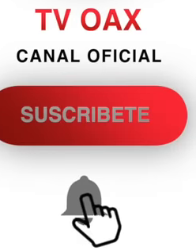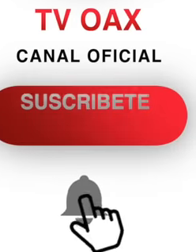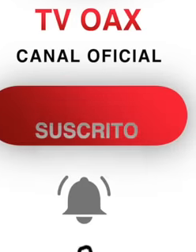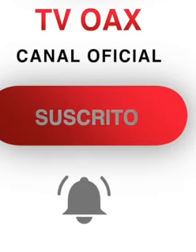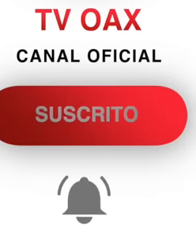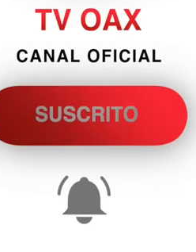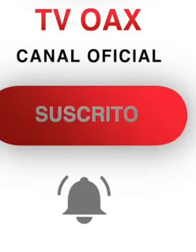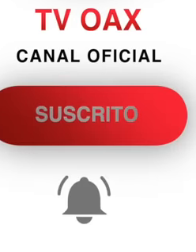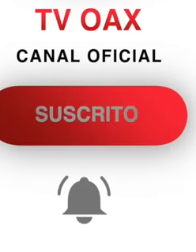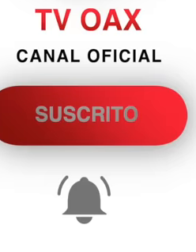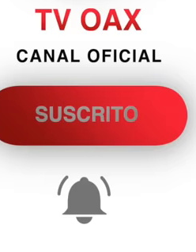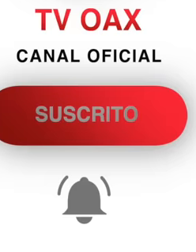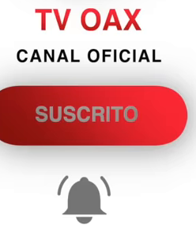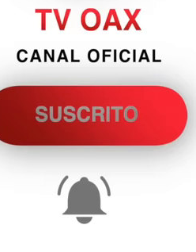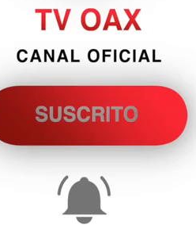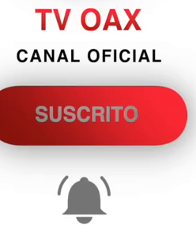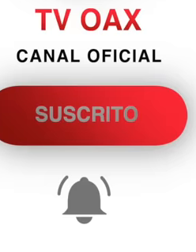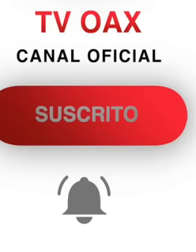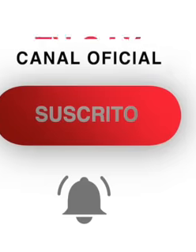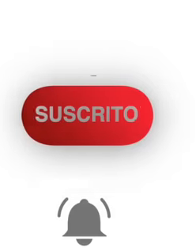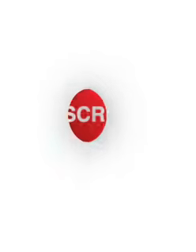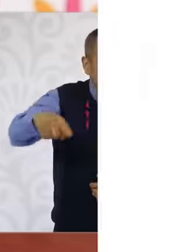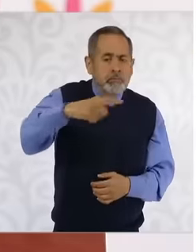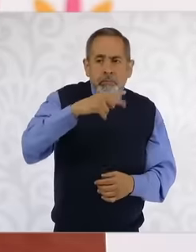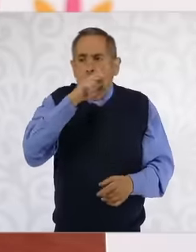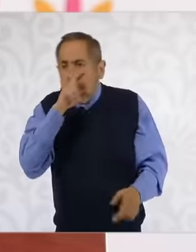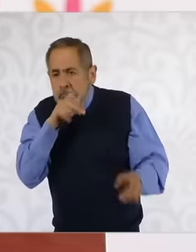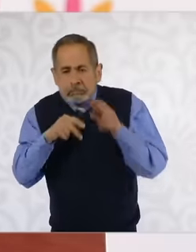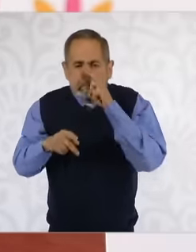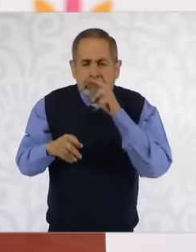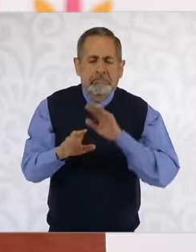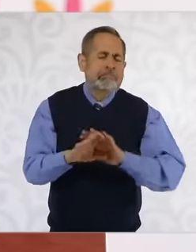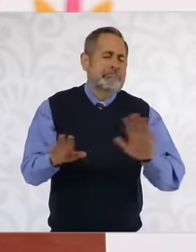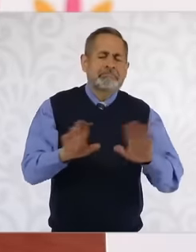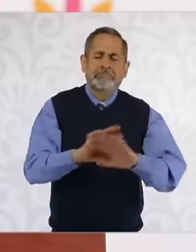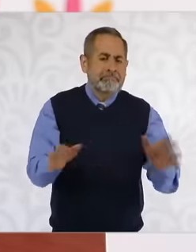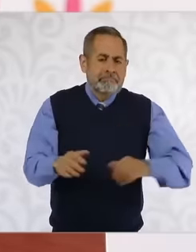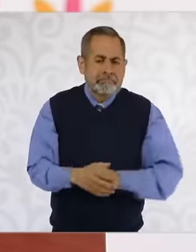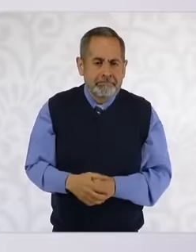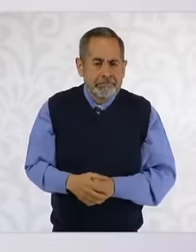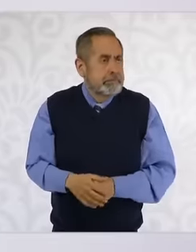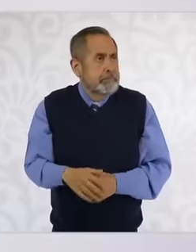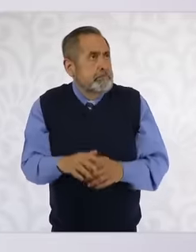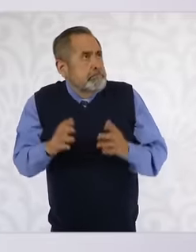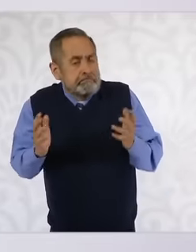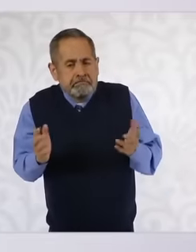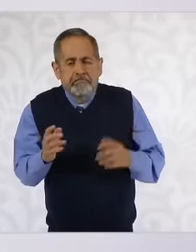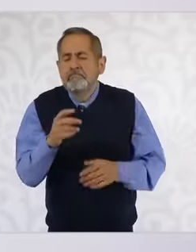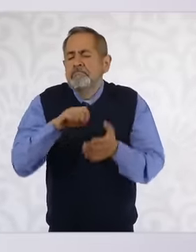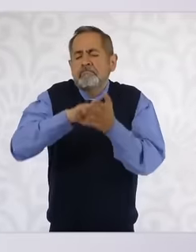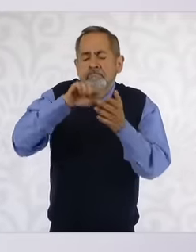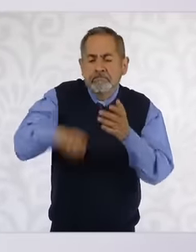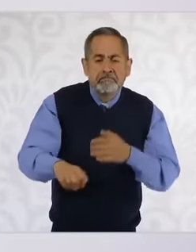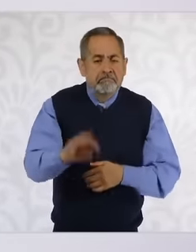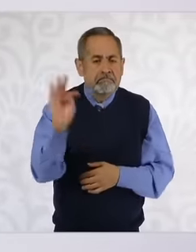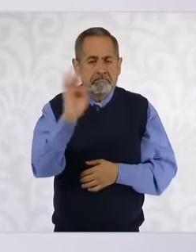that's why I say that there is no cause for concern but simply Well, the moment